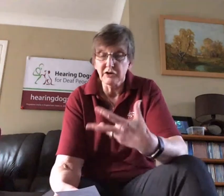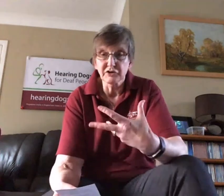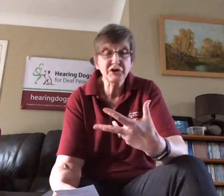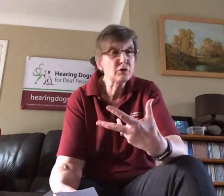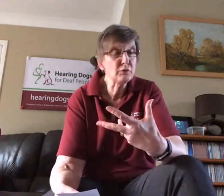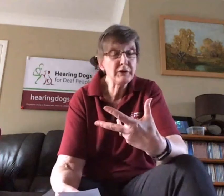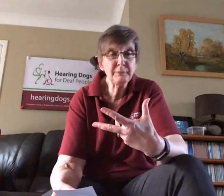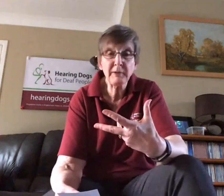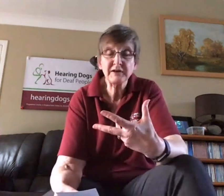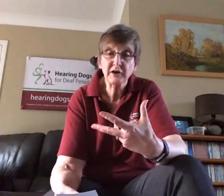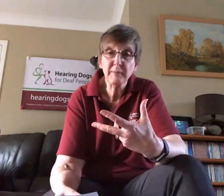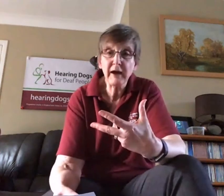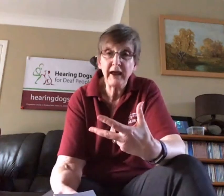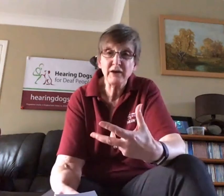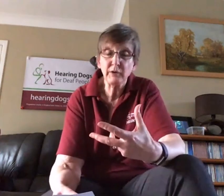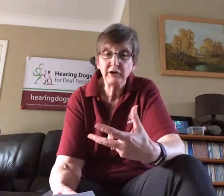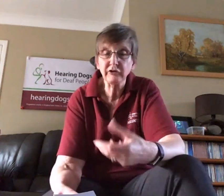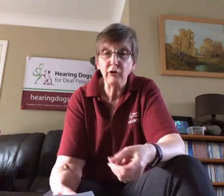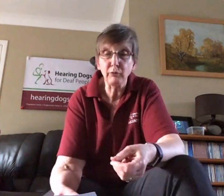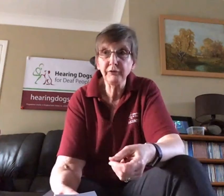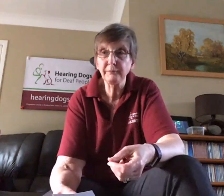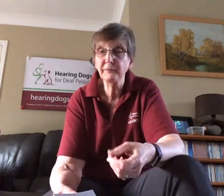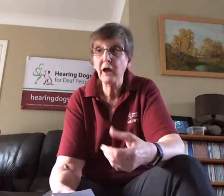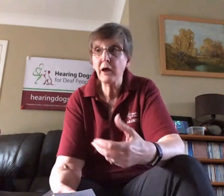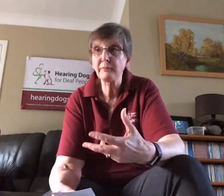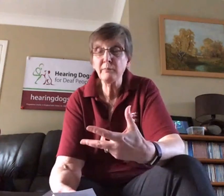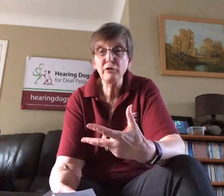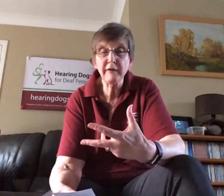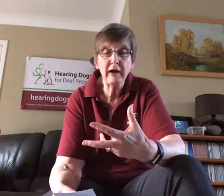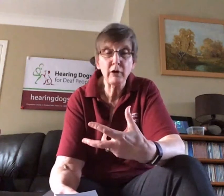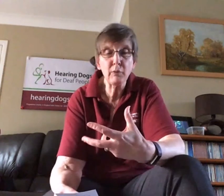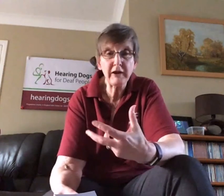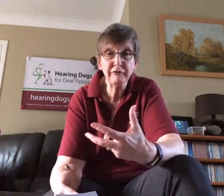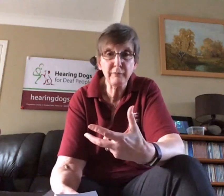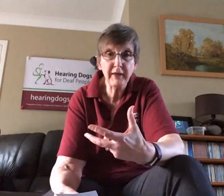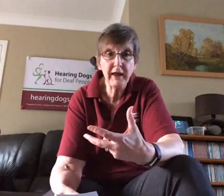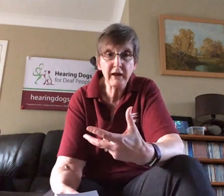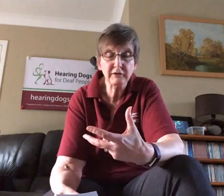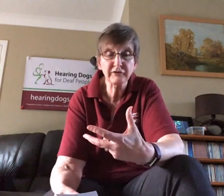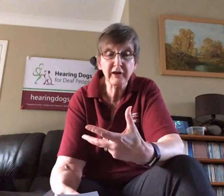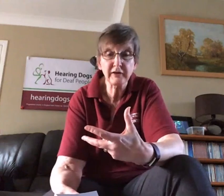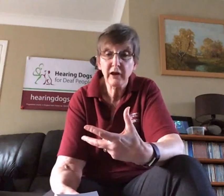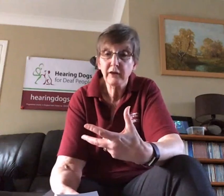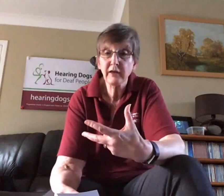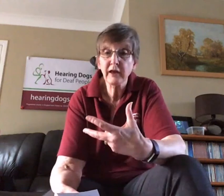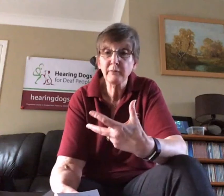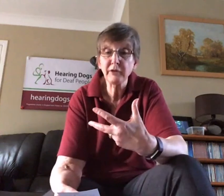So when the puppies are about 8 weeks old they move out, away from their, say their